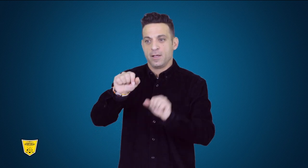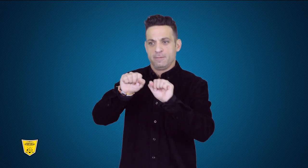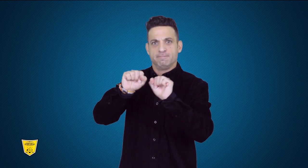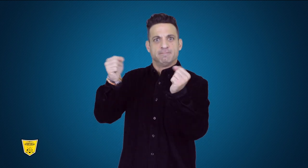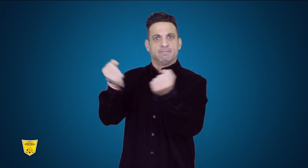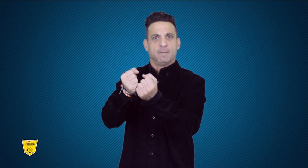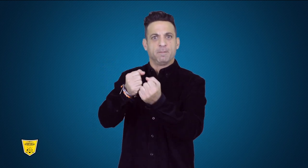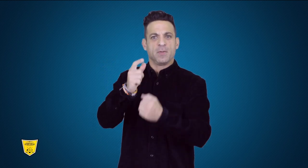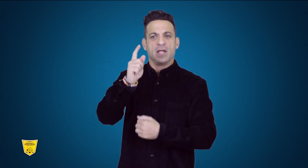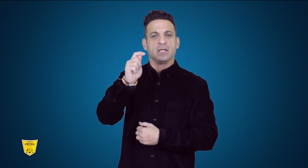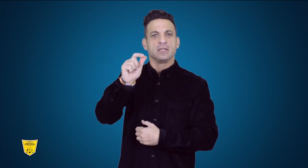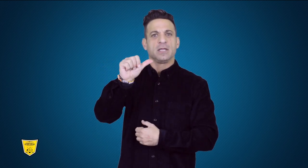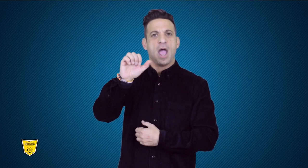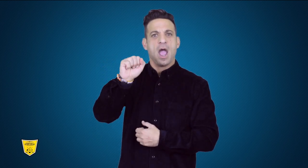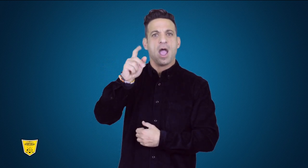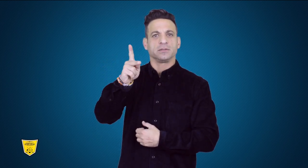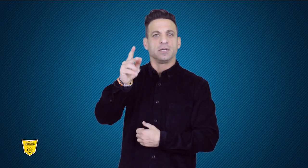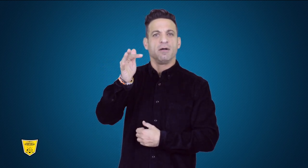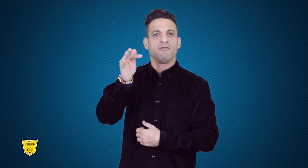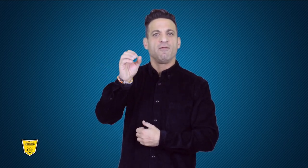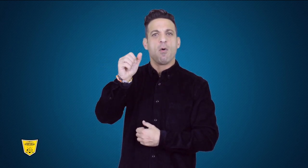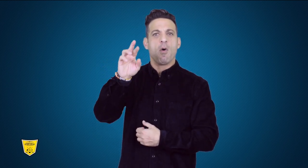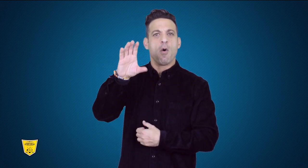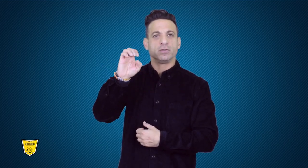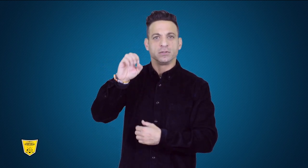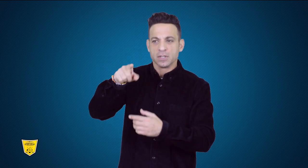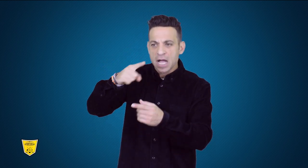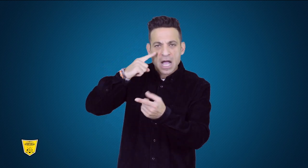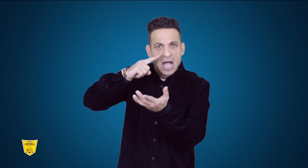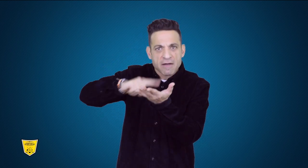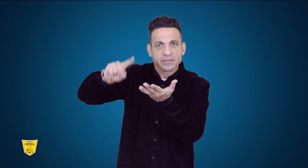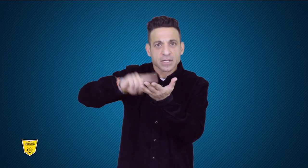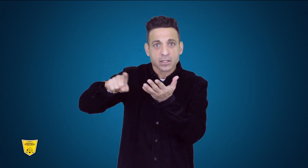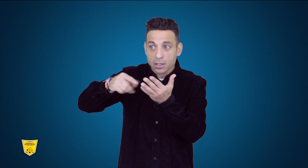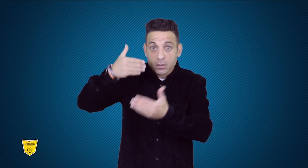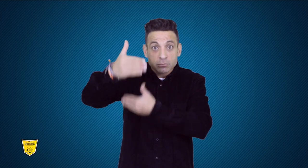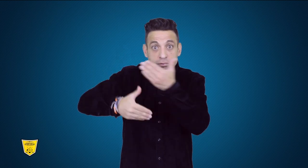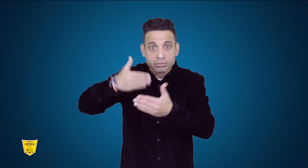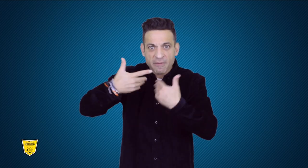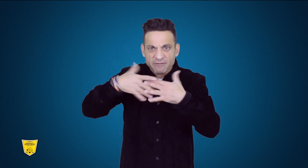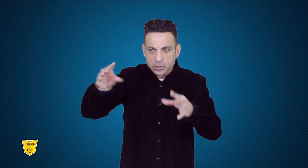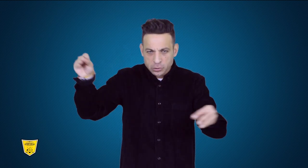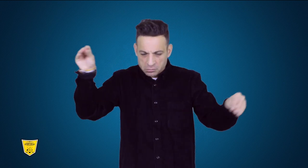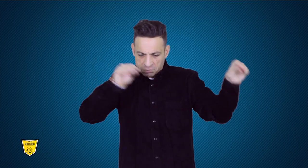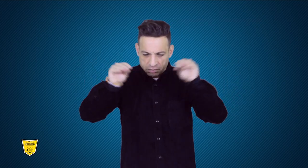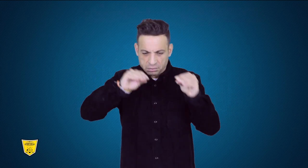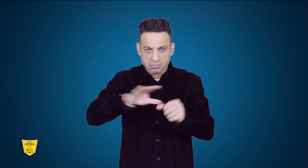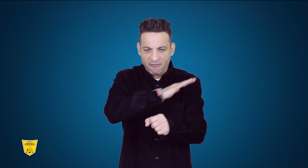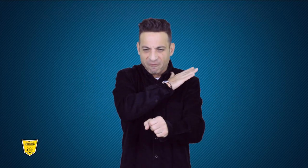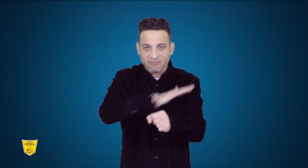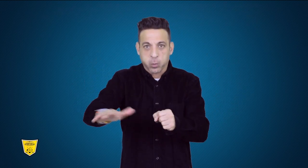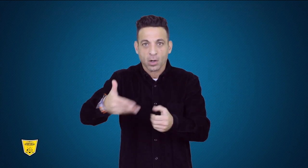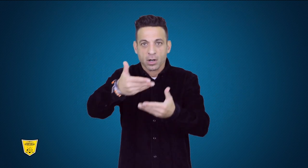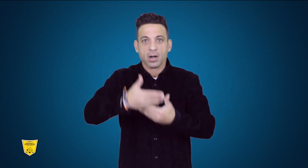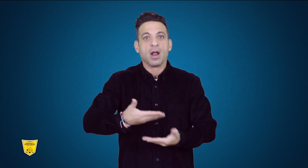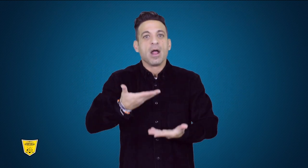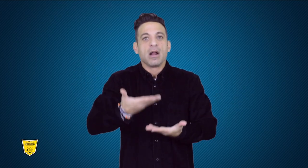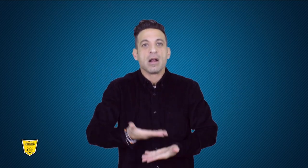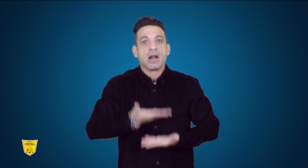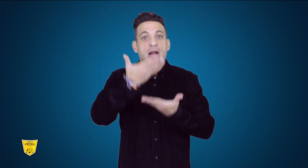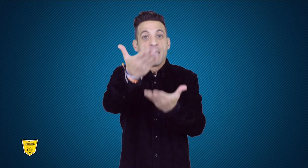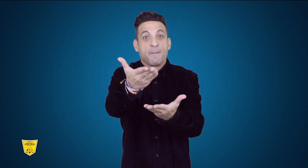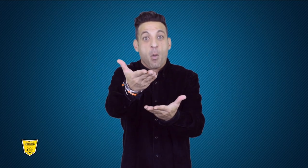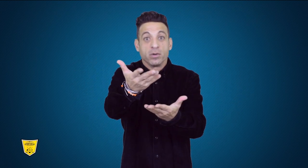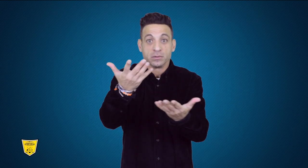Will the Task Force complete their report and provide